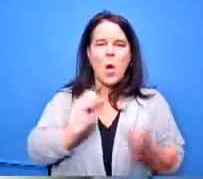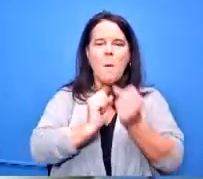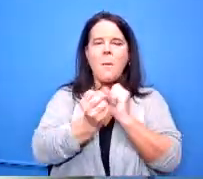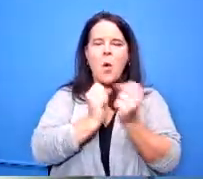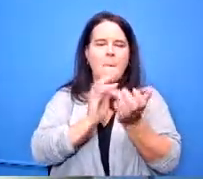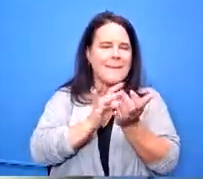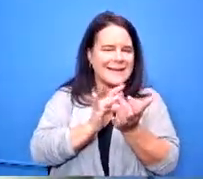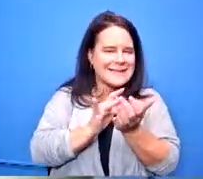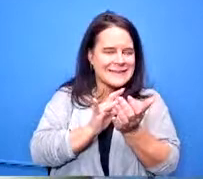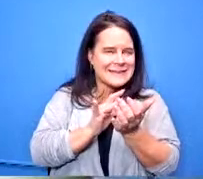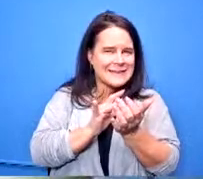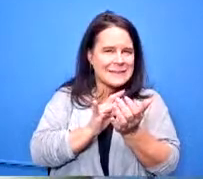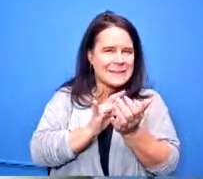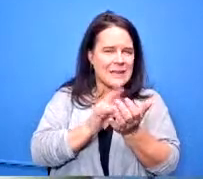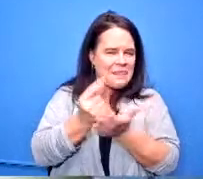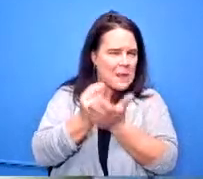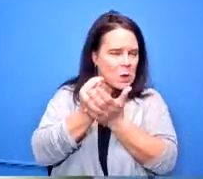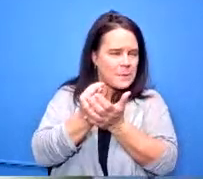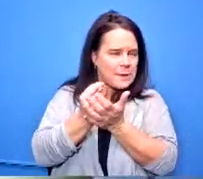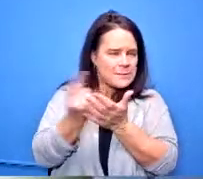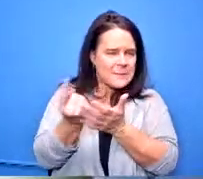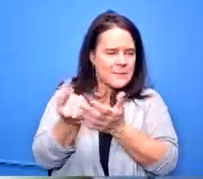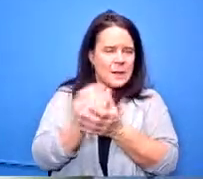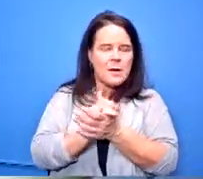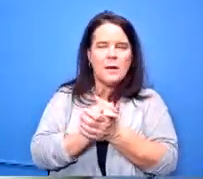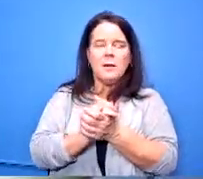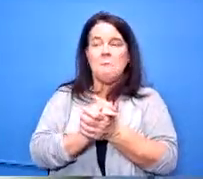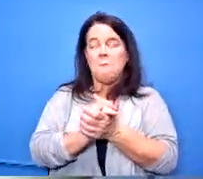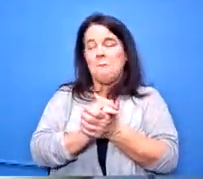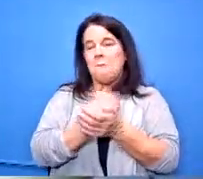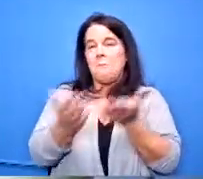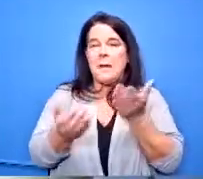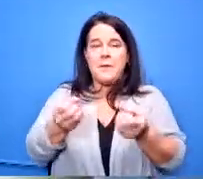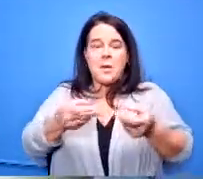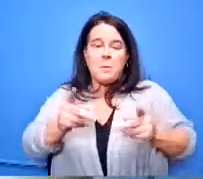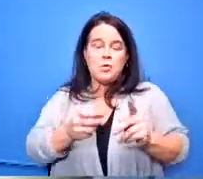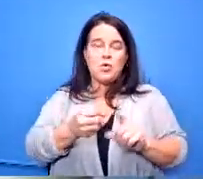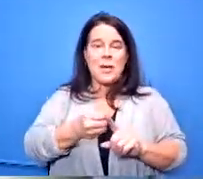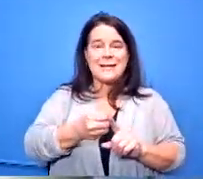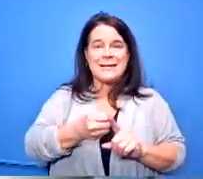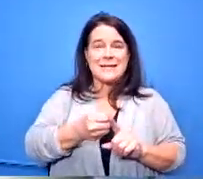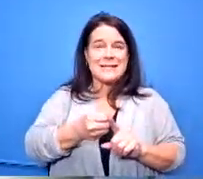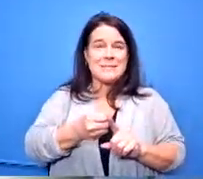are there opportunities to kind of expand even if it is in the in the club type way